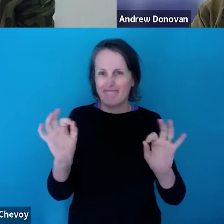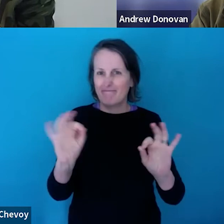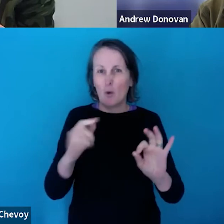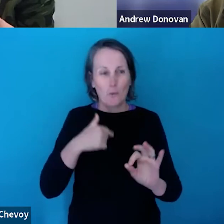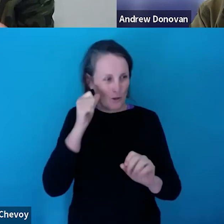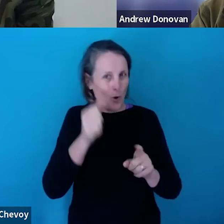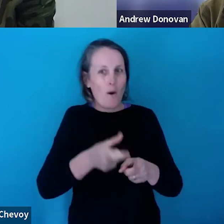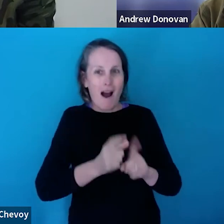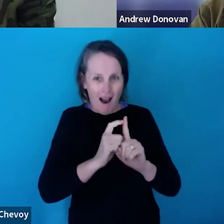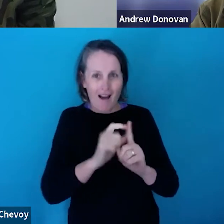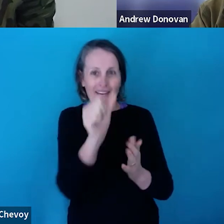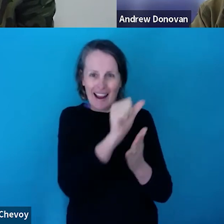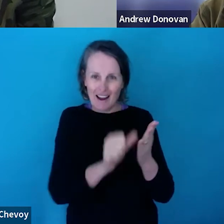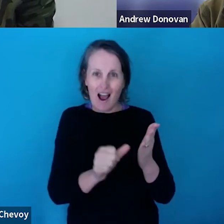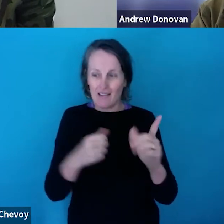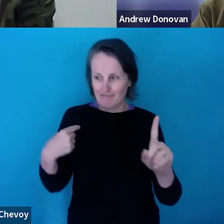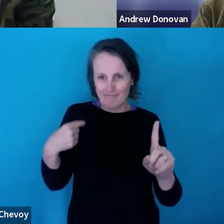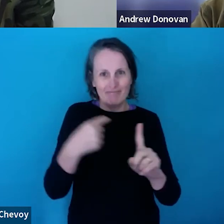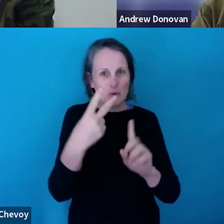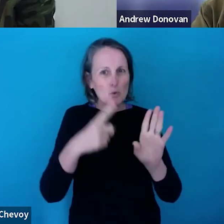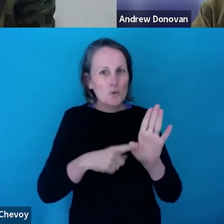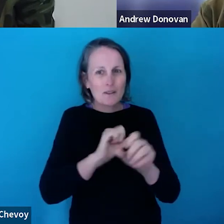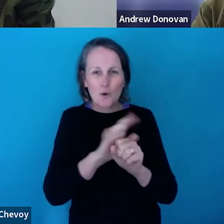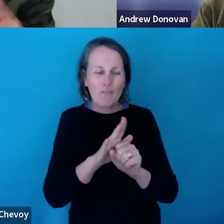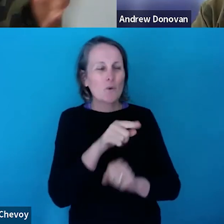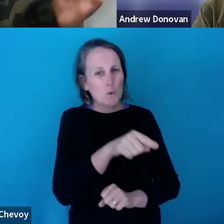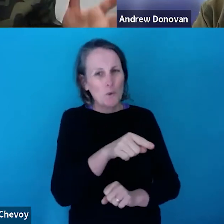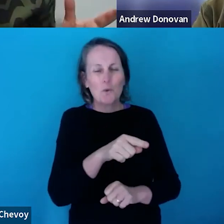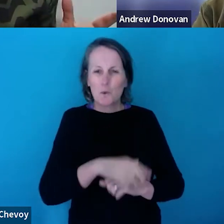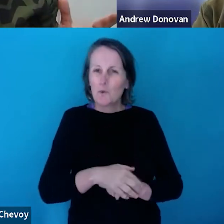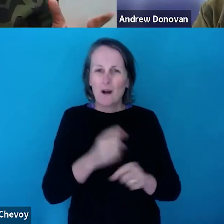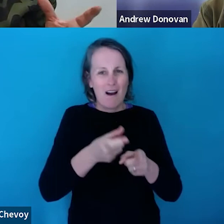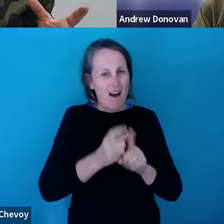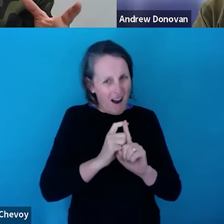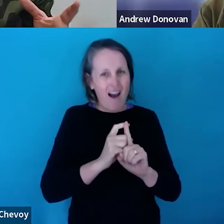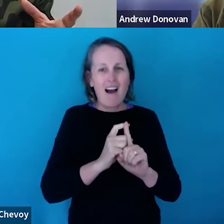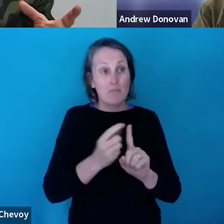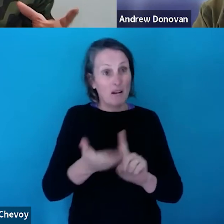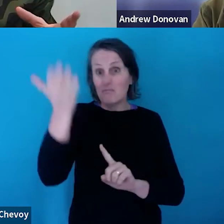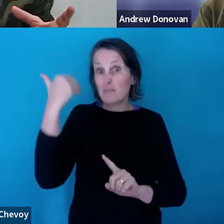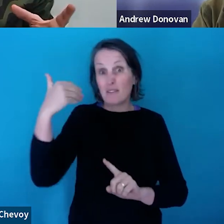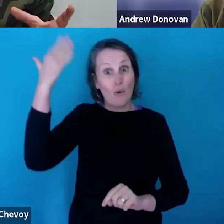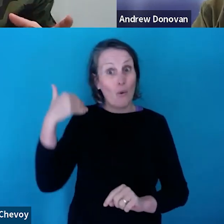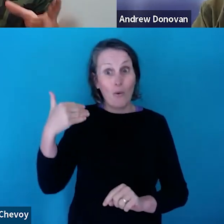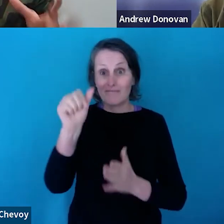it supremely tough over the last couple of years off the back of doing a lot of